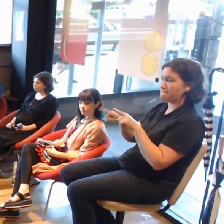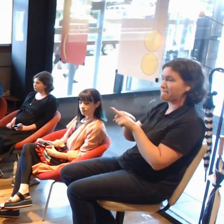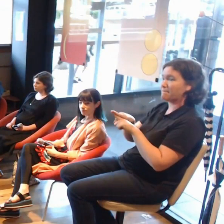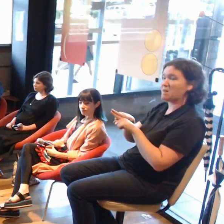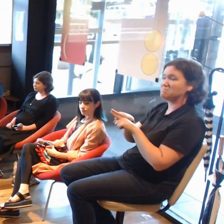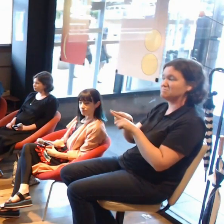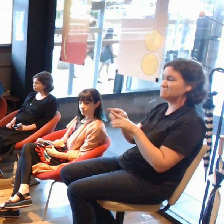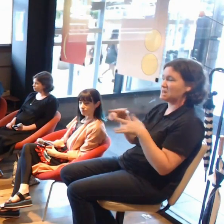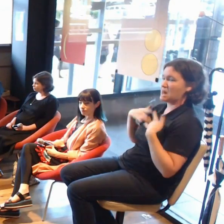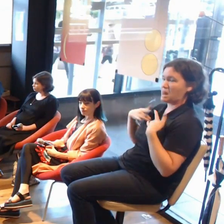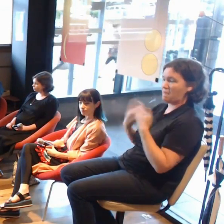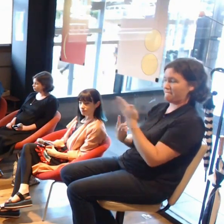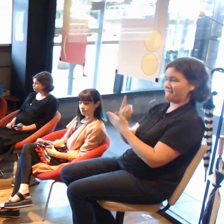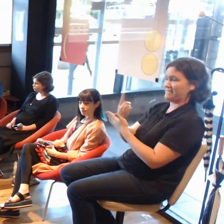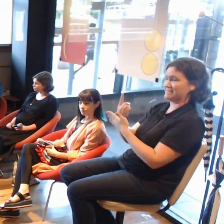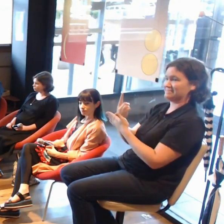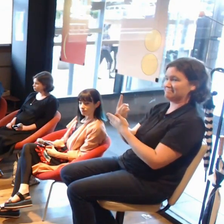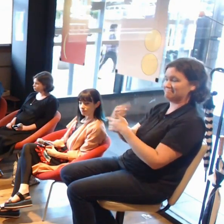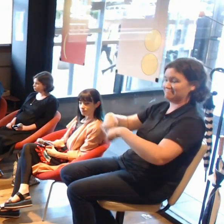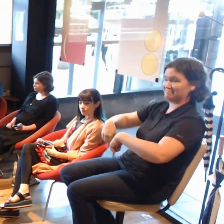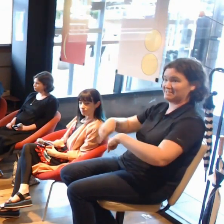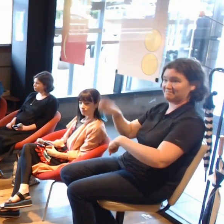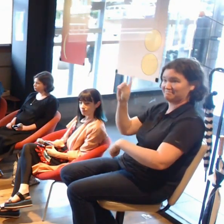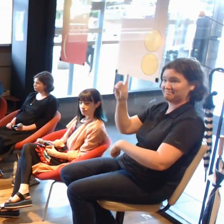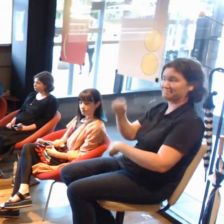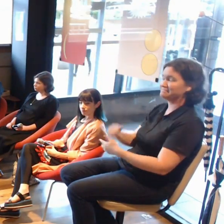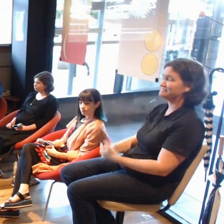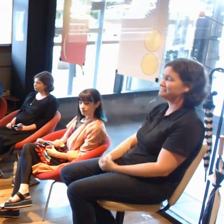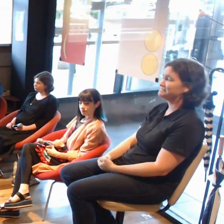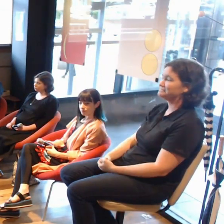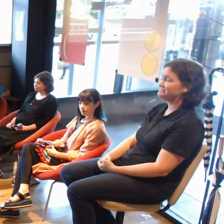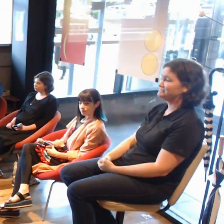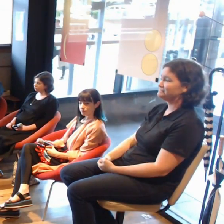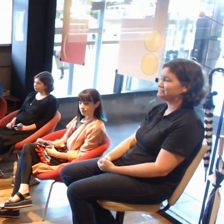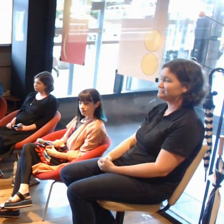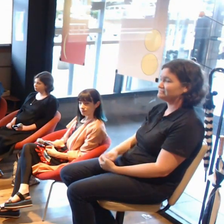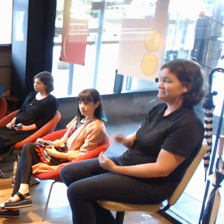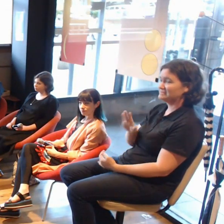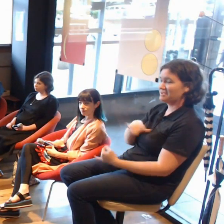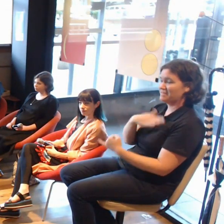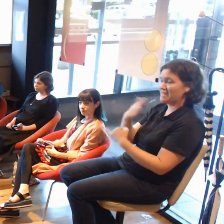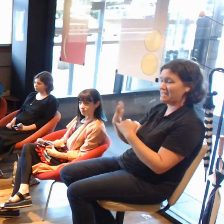We are at the tail-end of a 2018 that we've spent refining